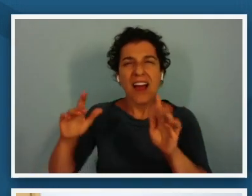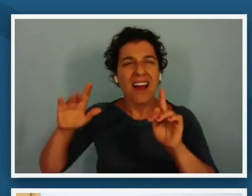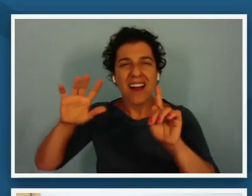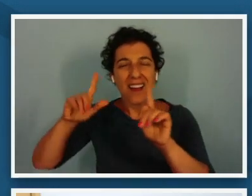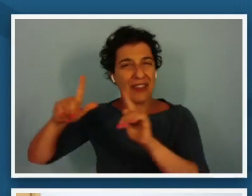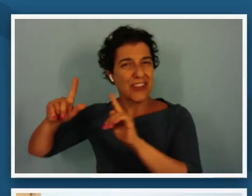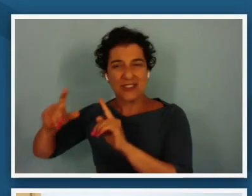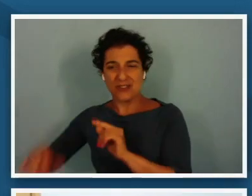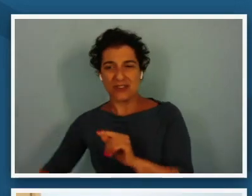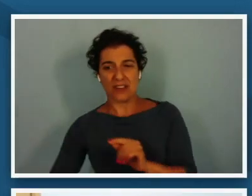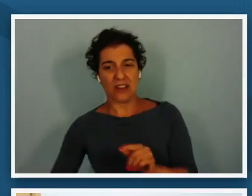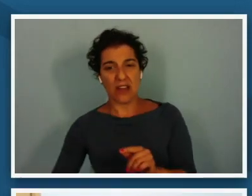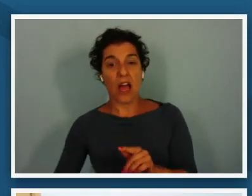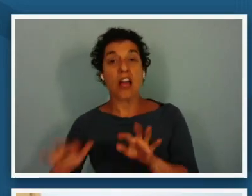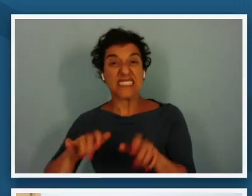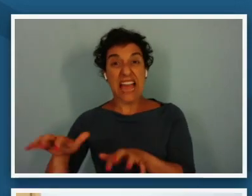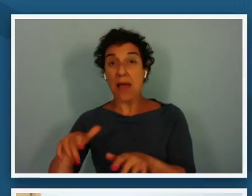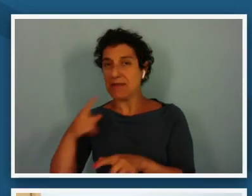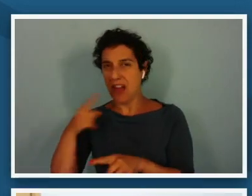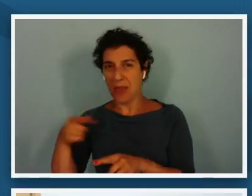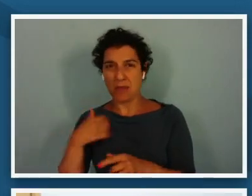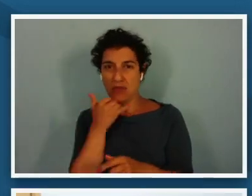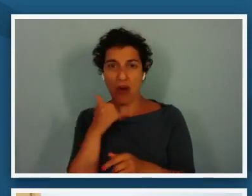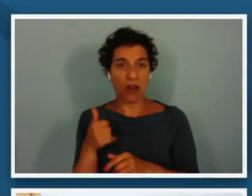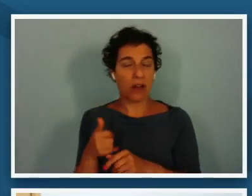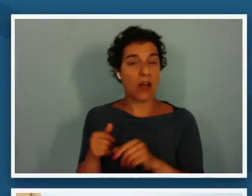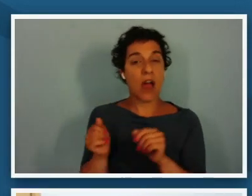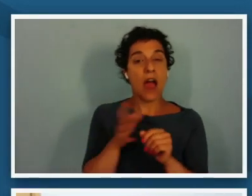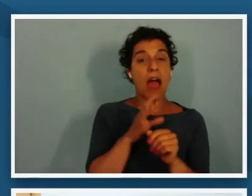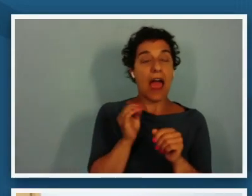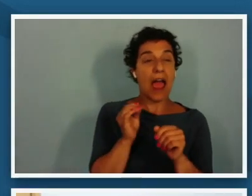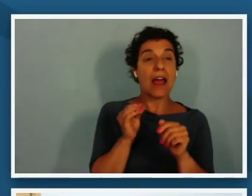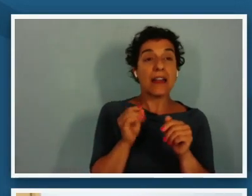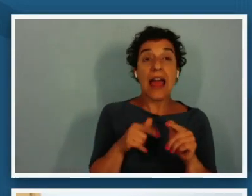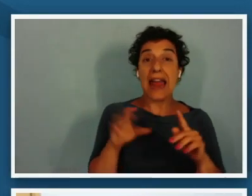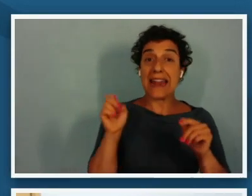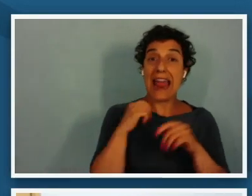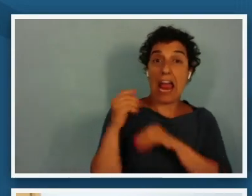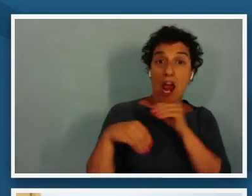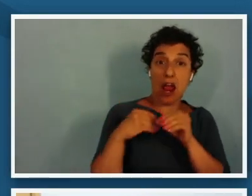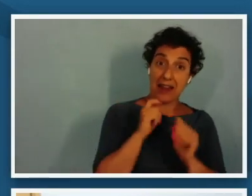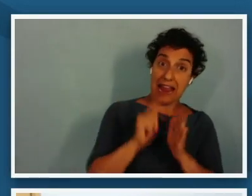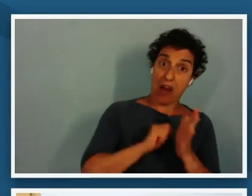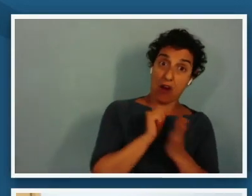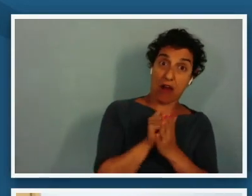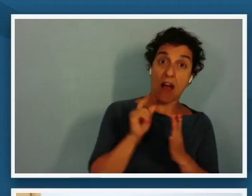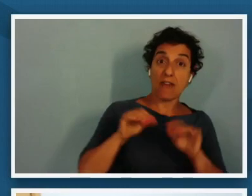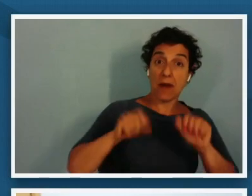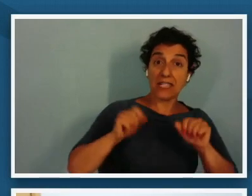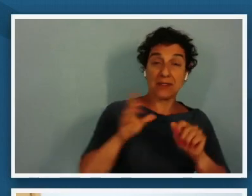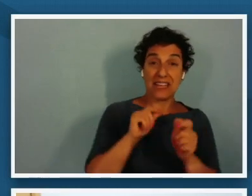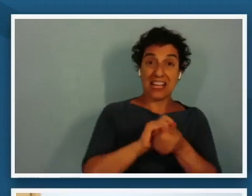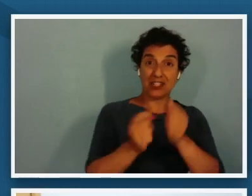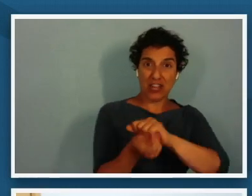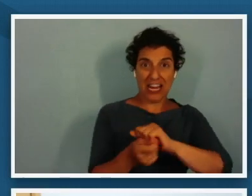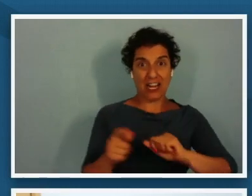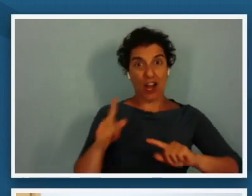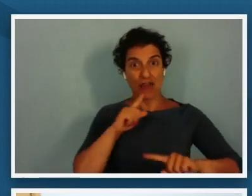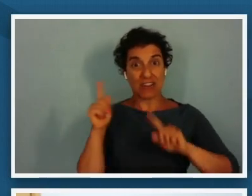this nation needs to try to fulfill an era of possibility and change reaction